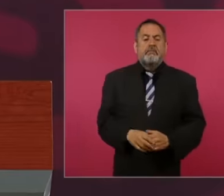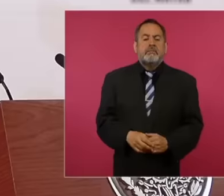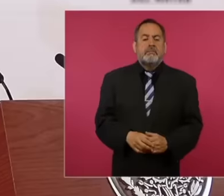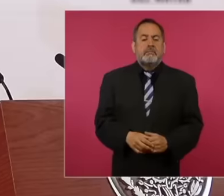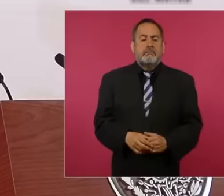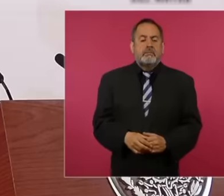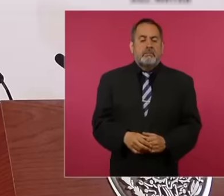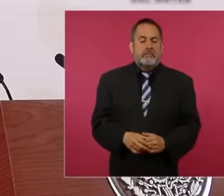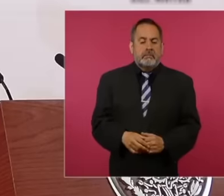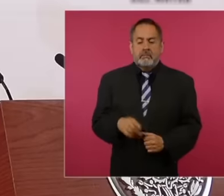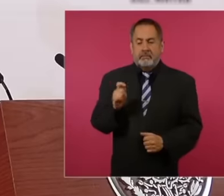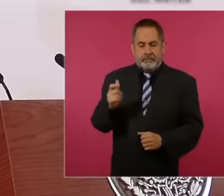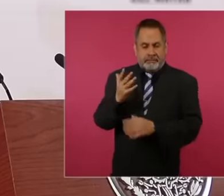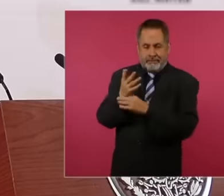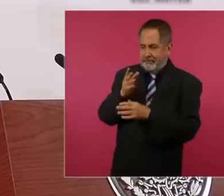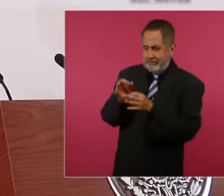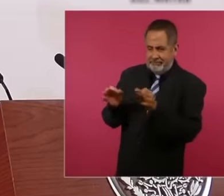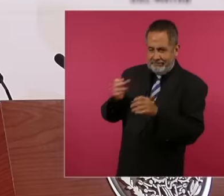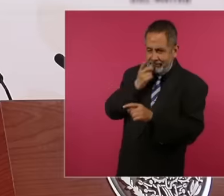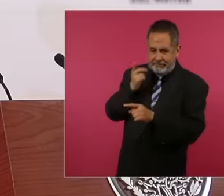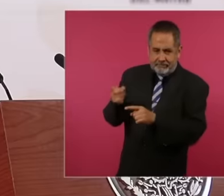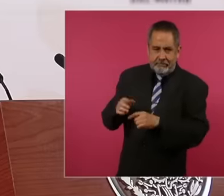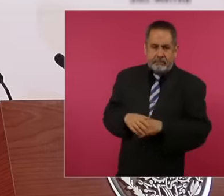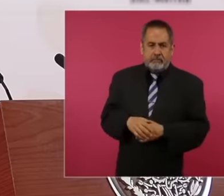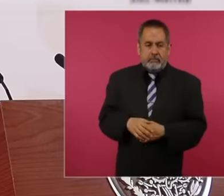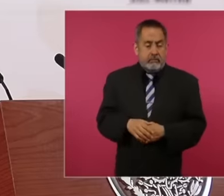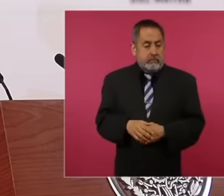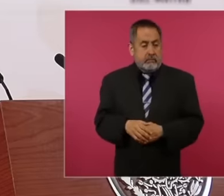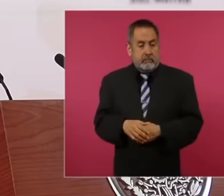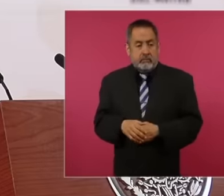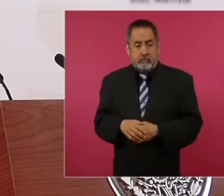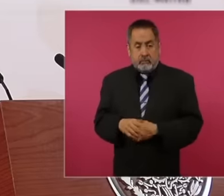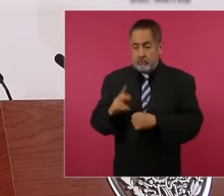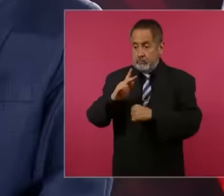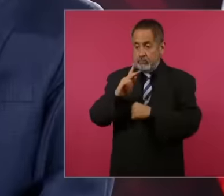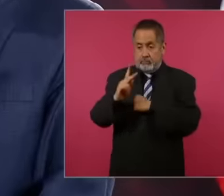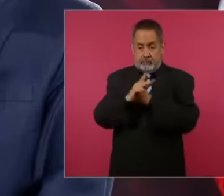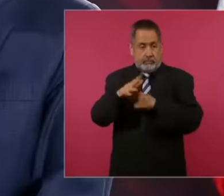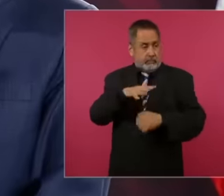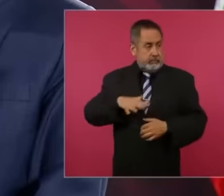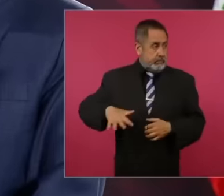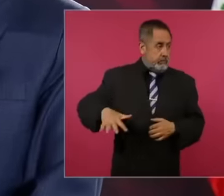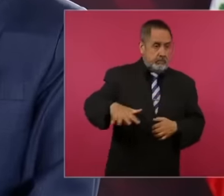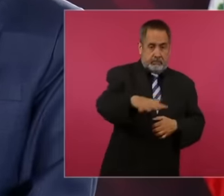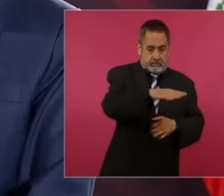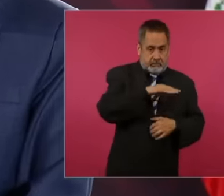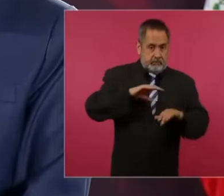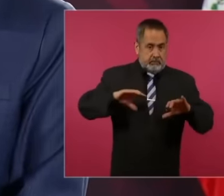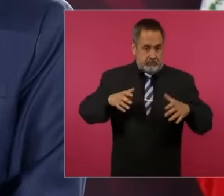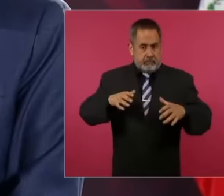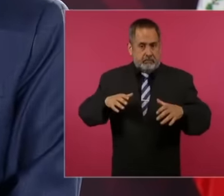according to which a state